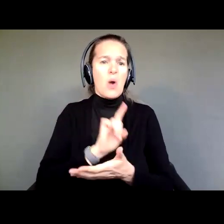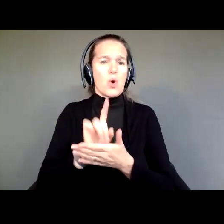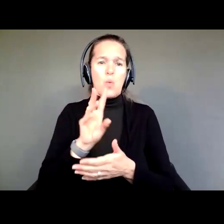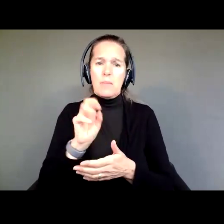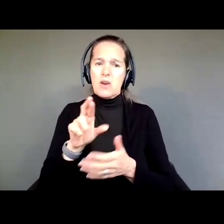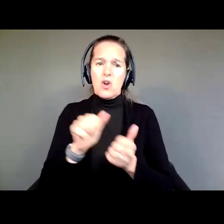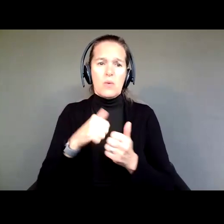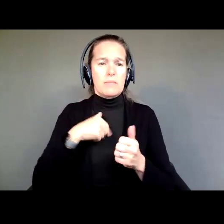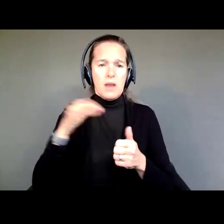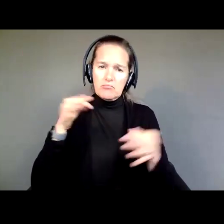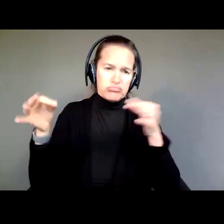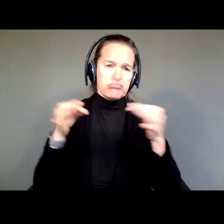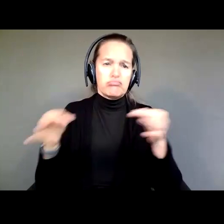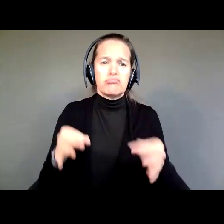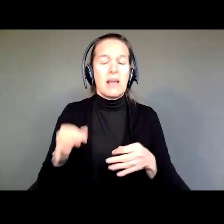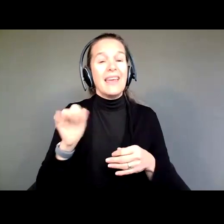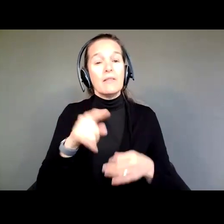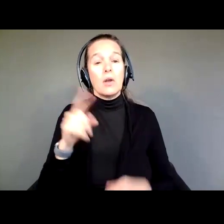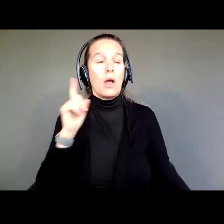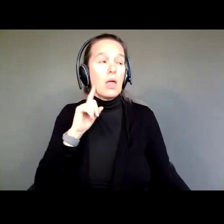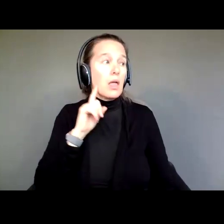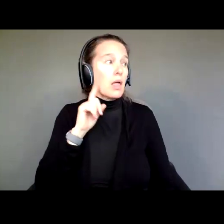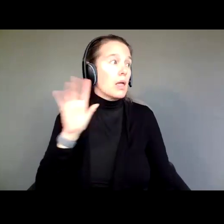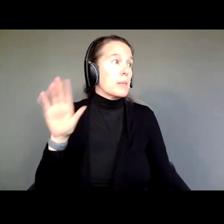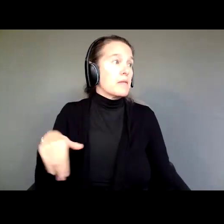it before, great, I'll try not to repeat any jokes today.